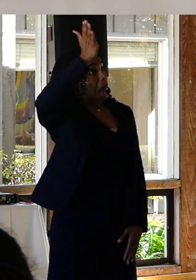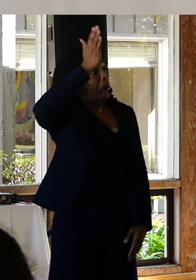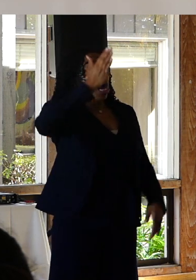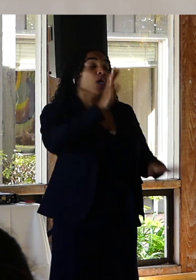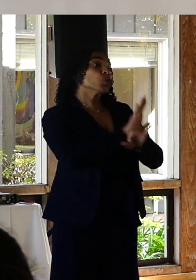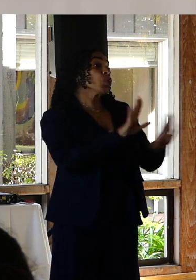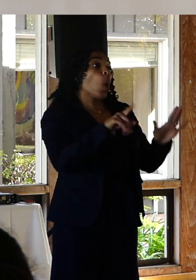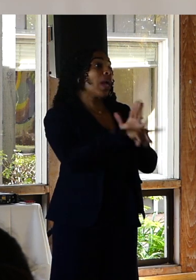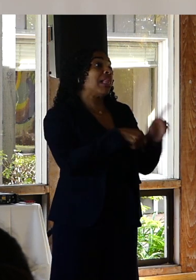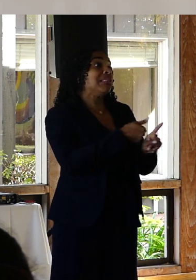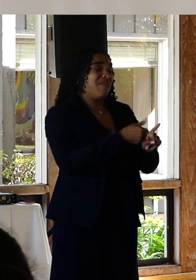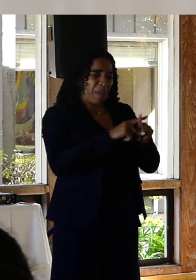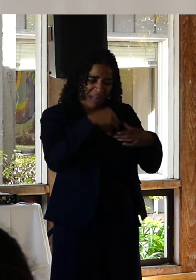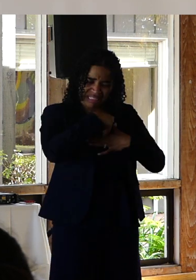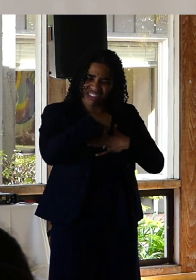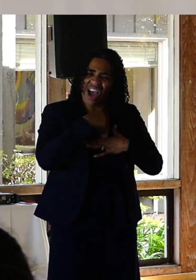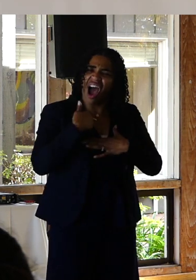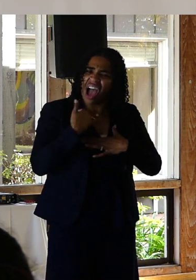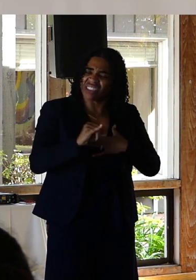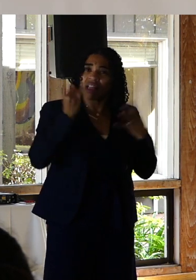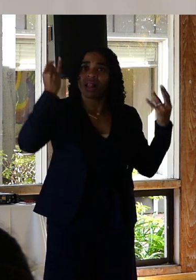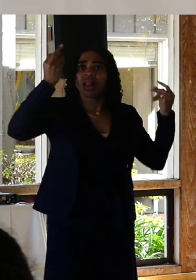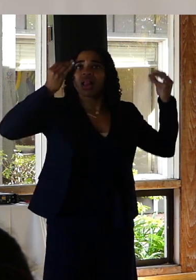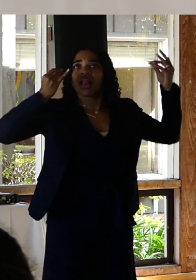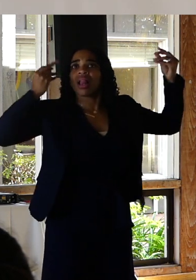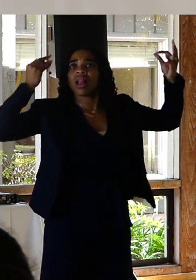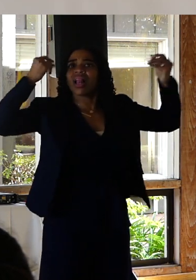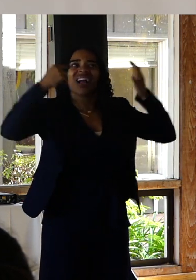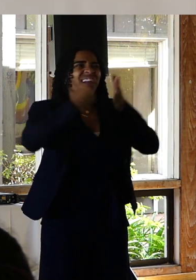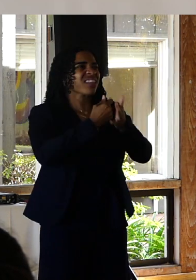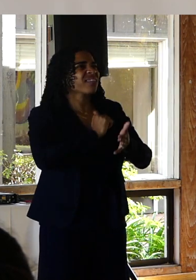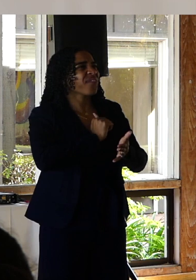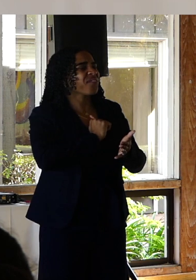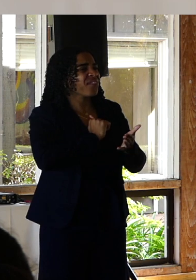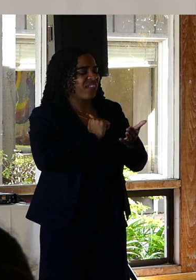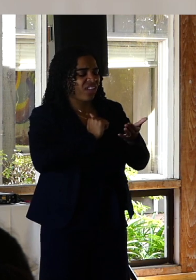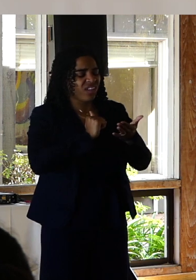and I couldn't even stay committed to it. So it'd be a note